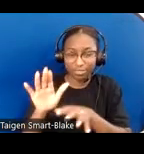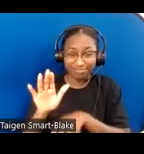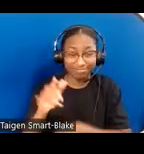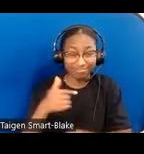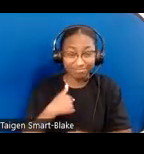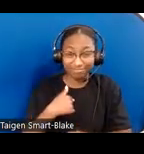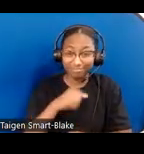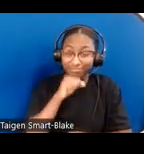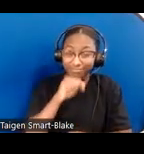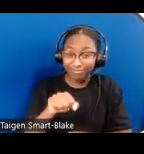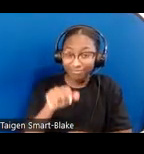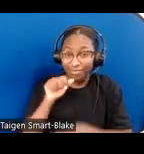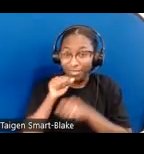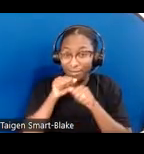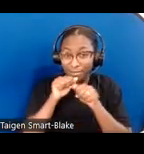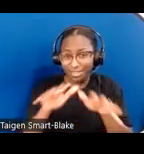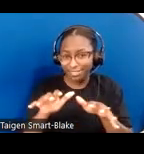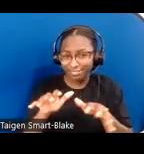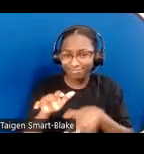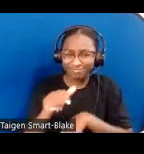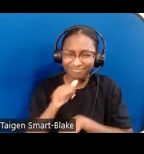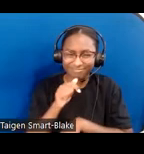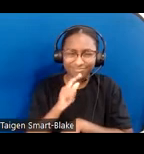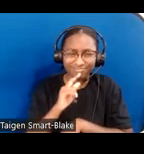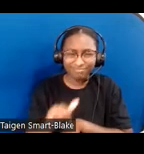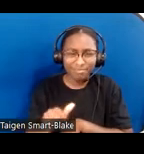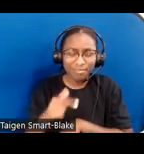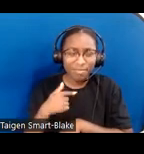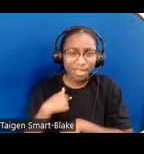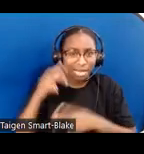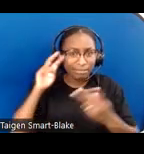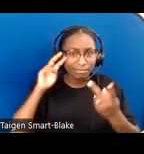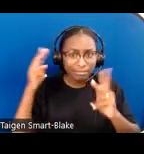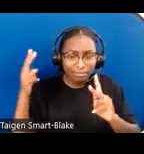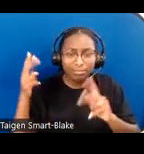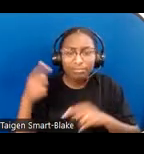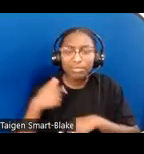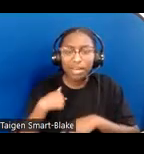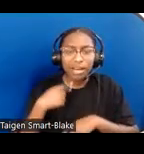I mistakenly thought they conjured an image of a miserable, dour, joyless,